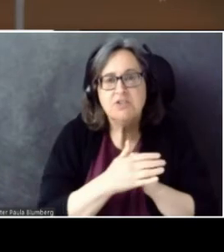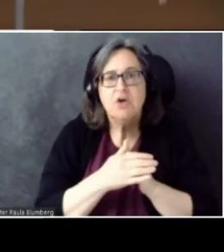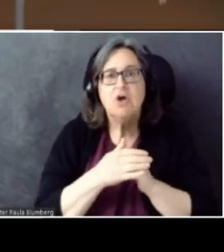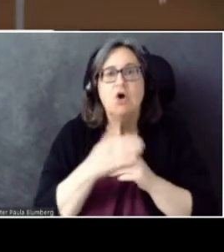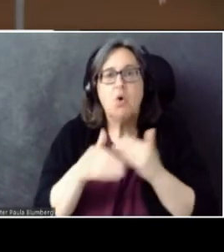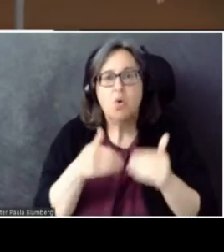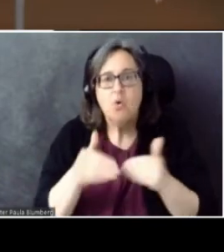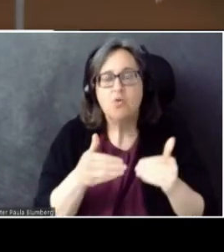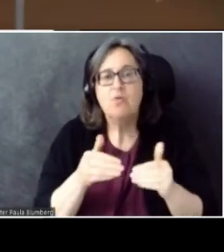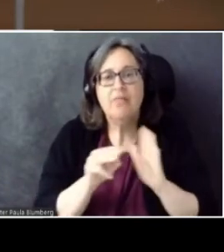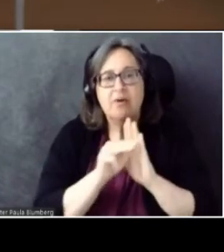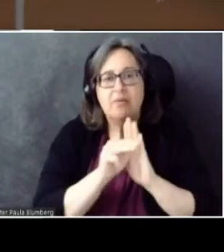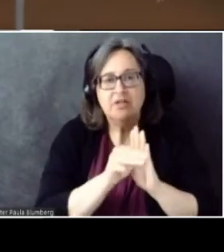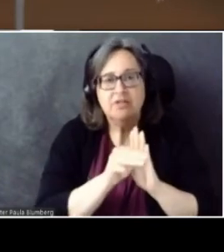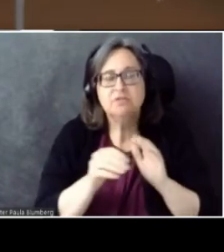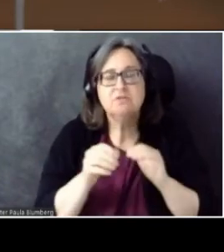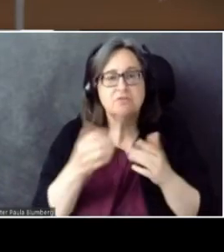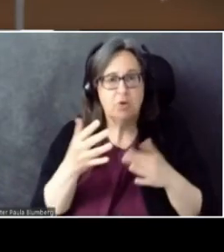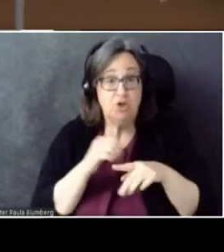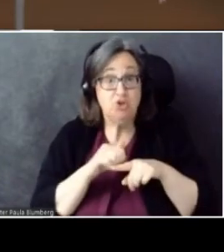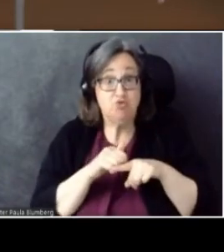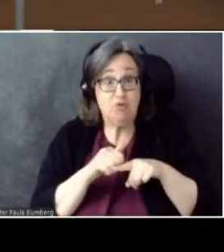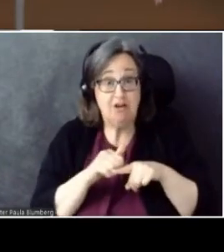have been trained, it figured it out.